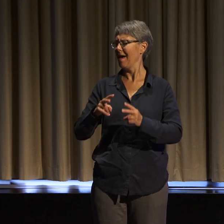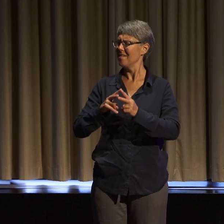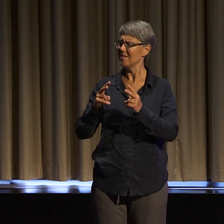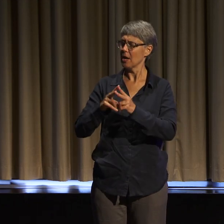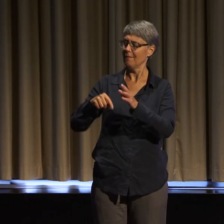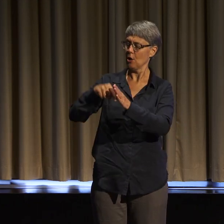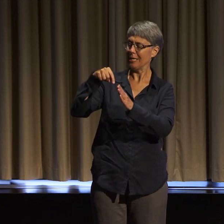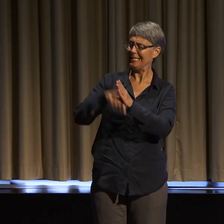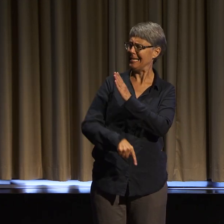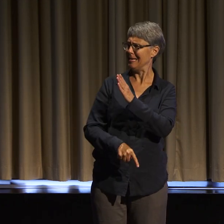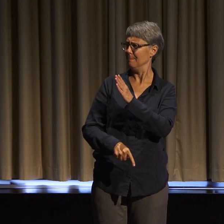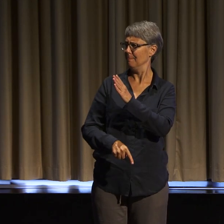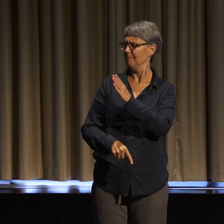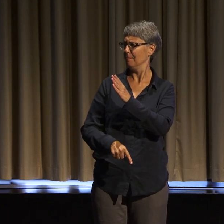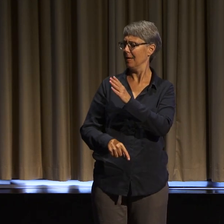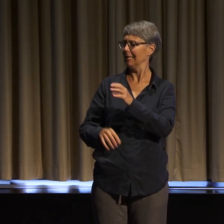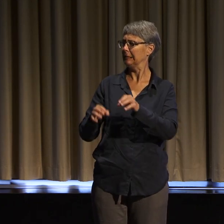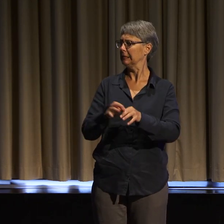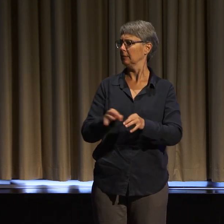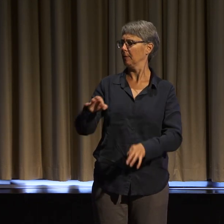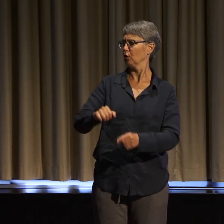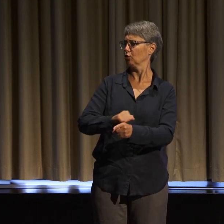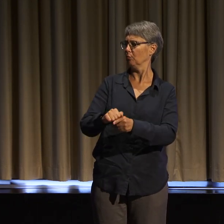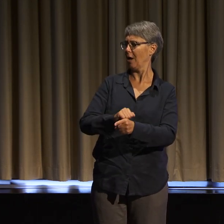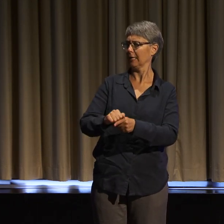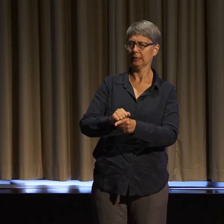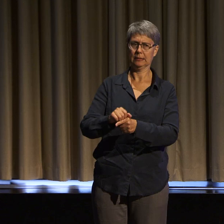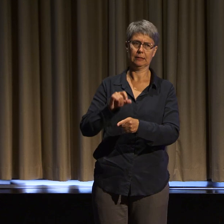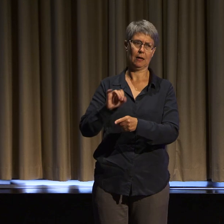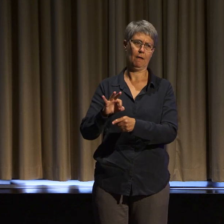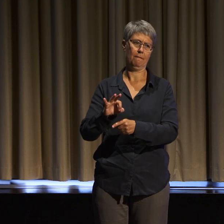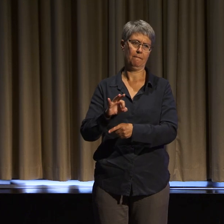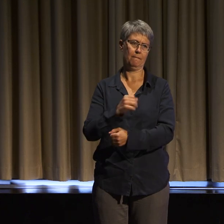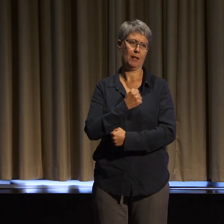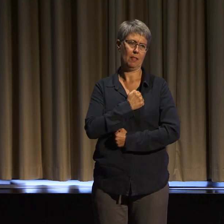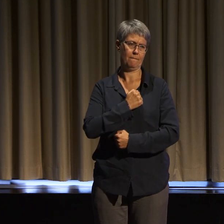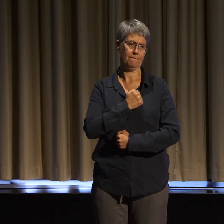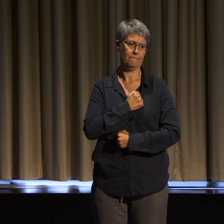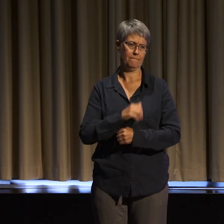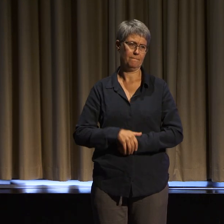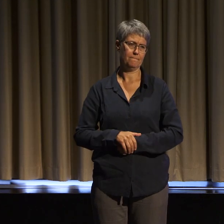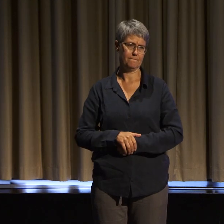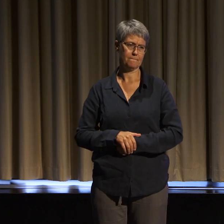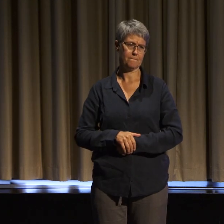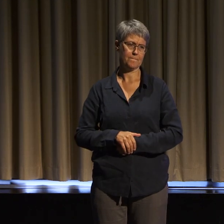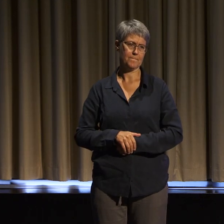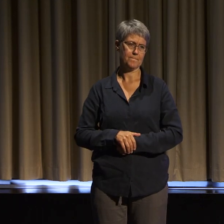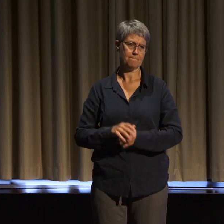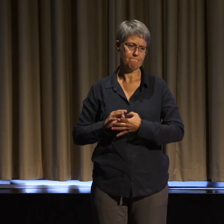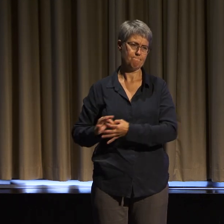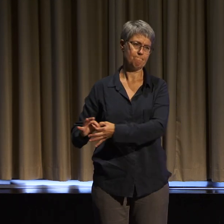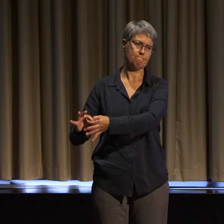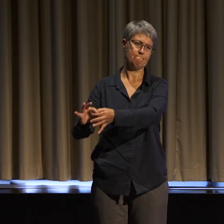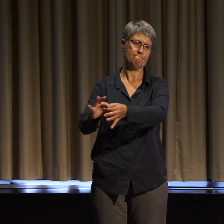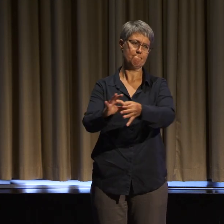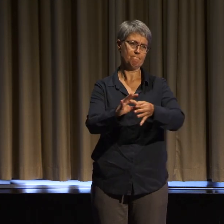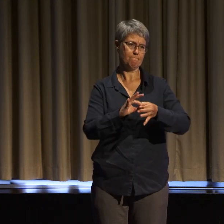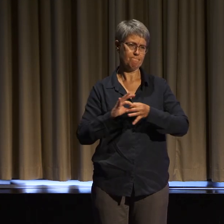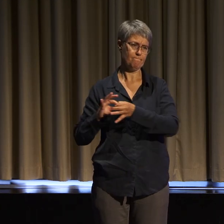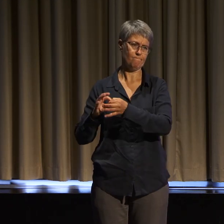there is. People who will take to the streets, who will take to their computers, and for who?